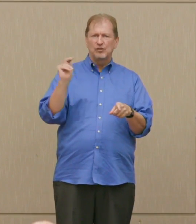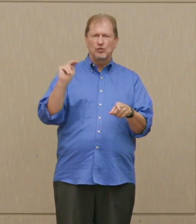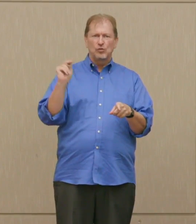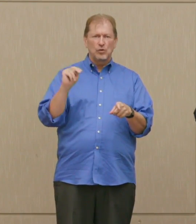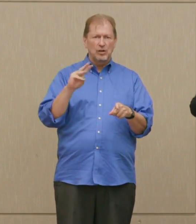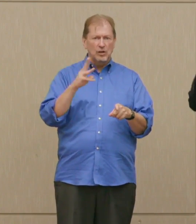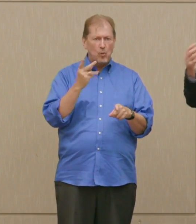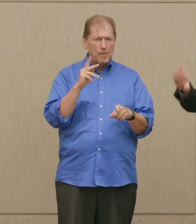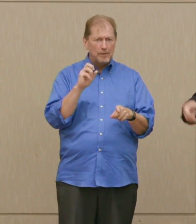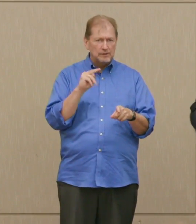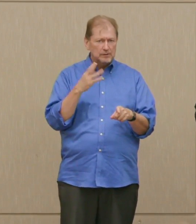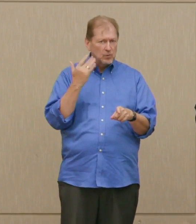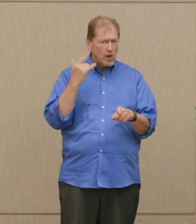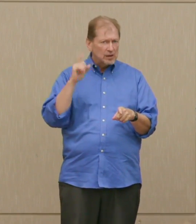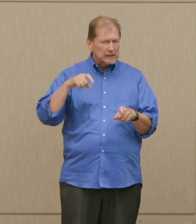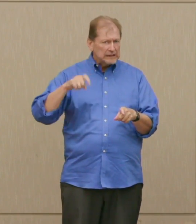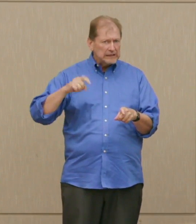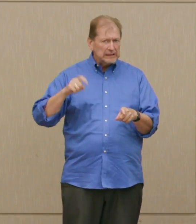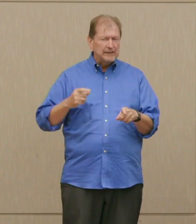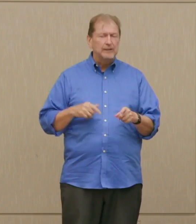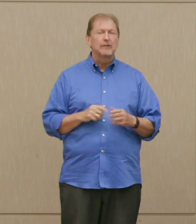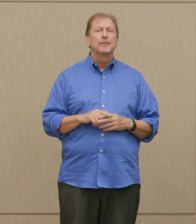Dr. Ellsberg: India, Pakistan, each more than 100.